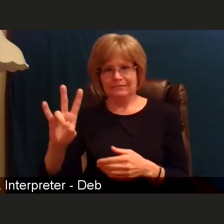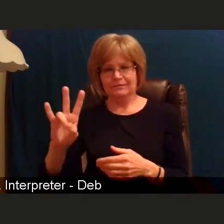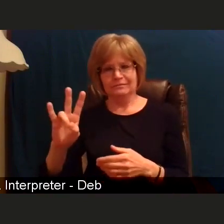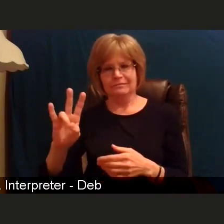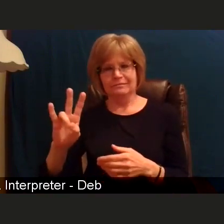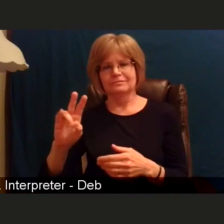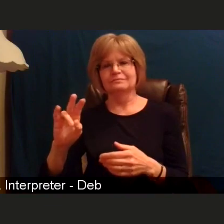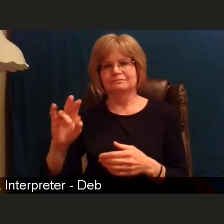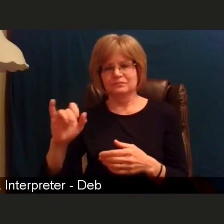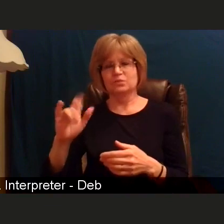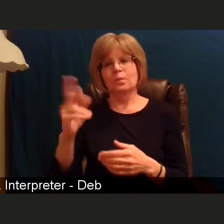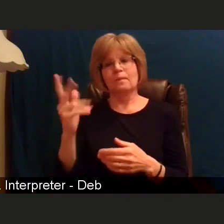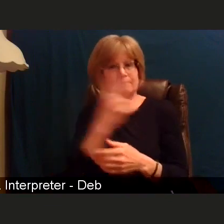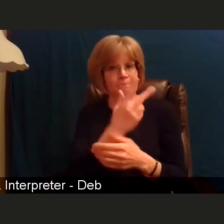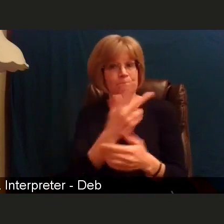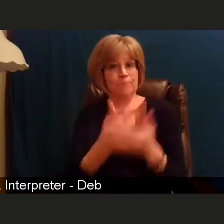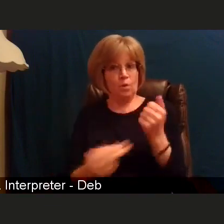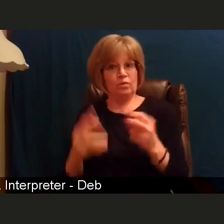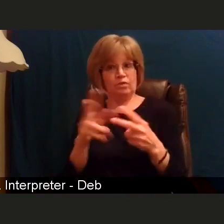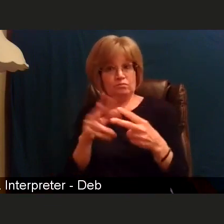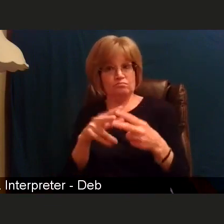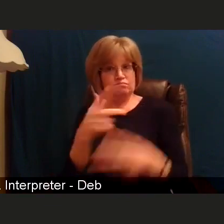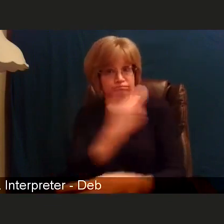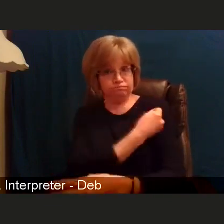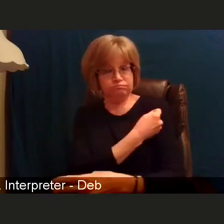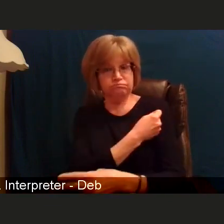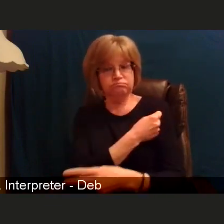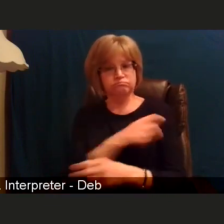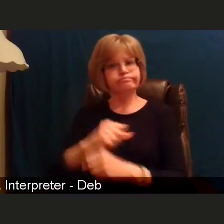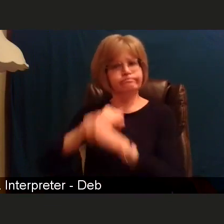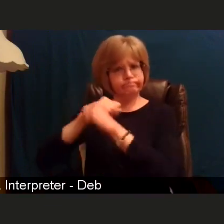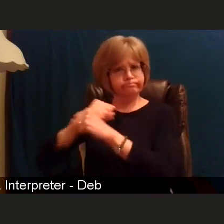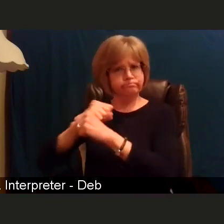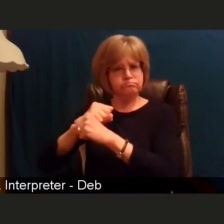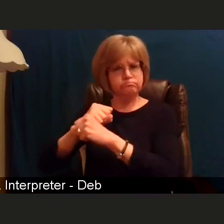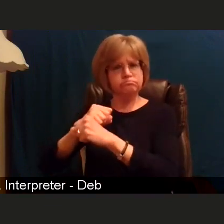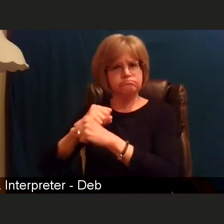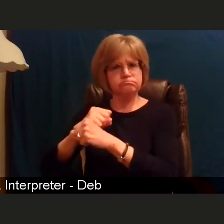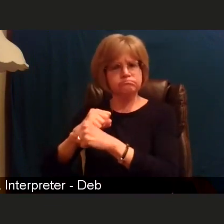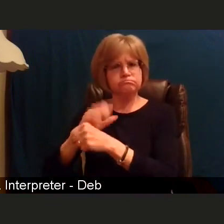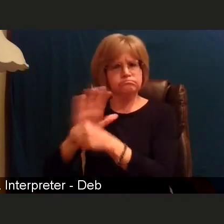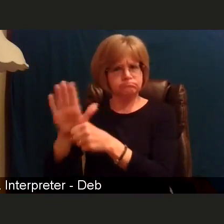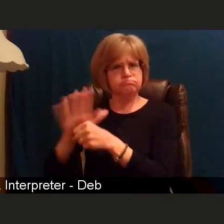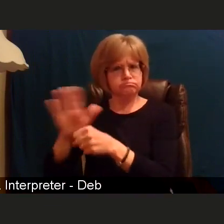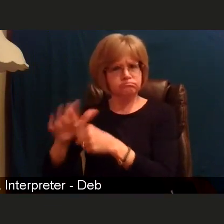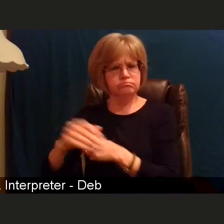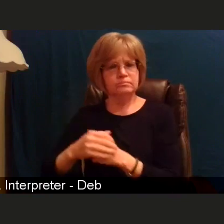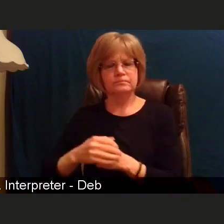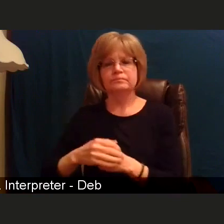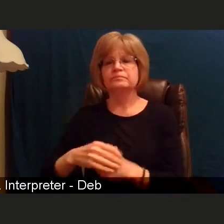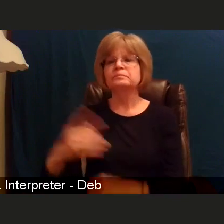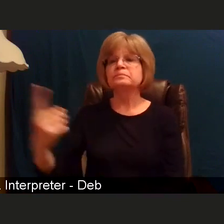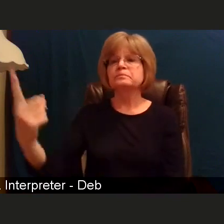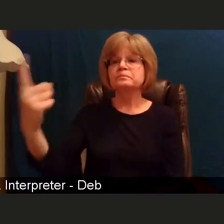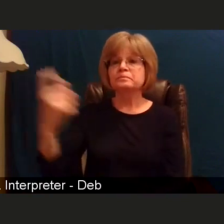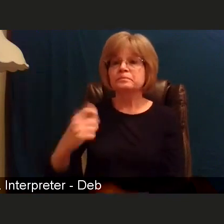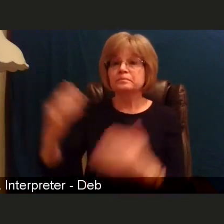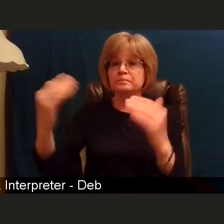appear to provide adequate protection. My next question is, they say those who have had COVID-19